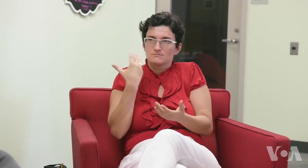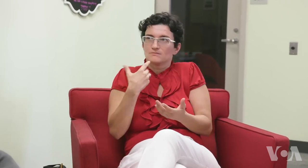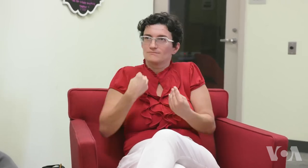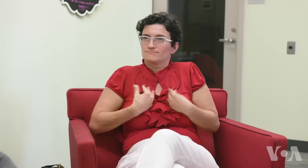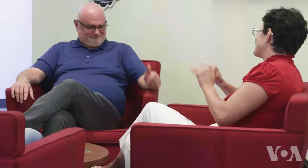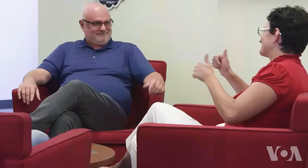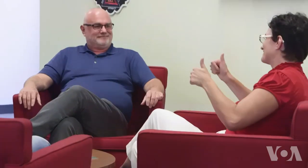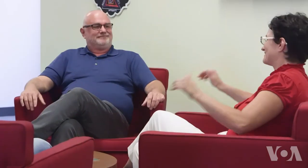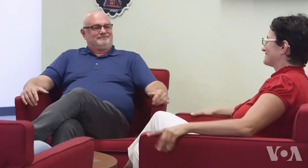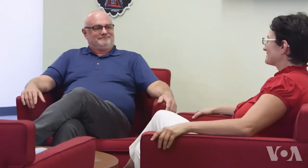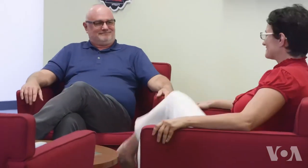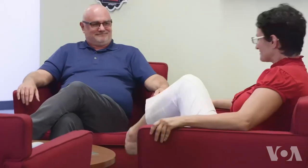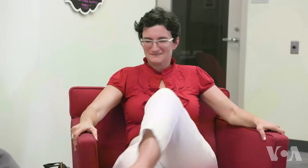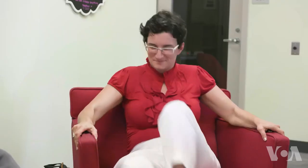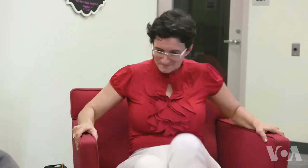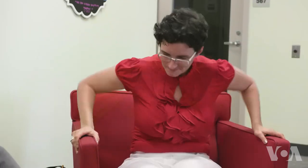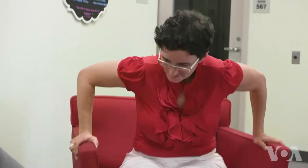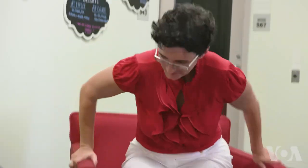It’s so inspirational!